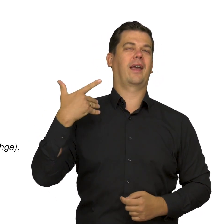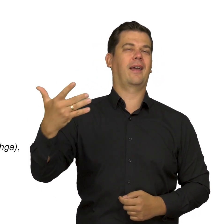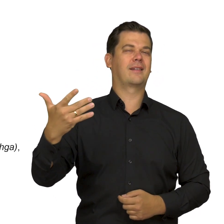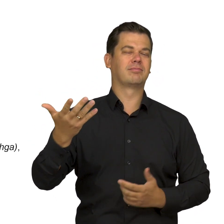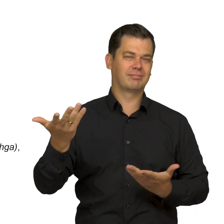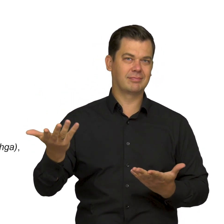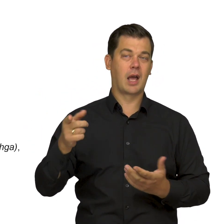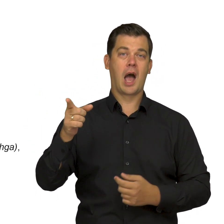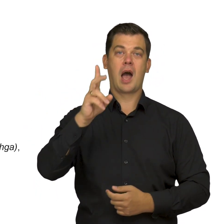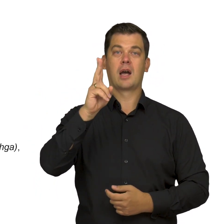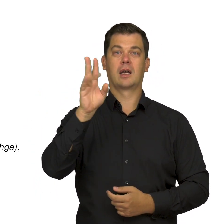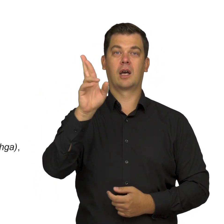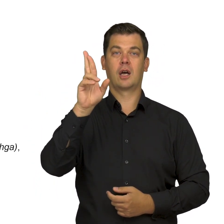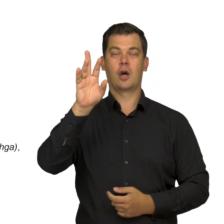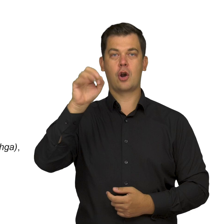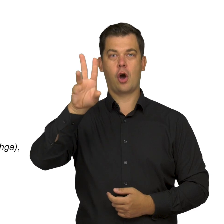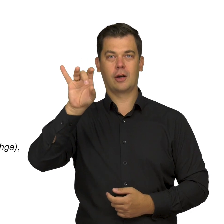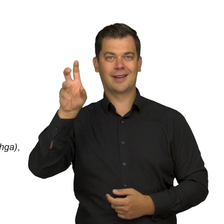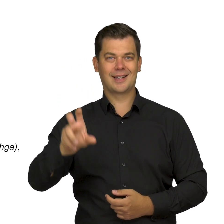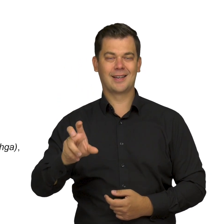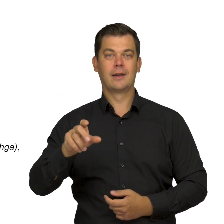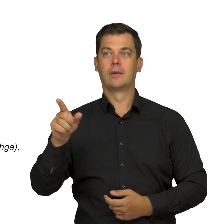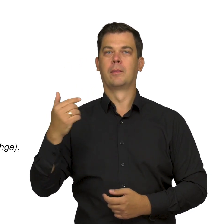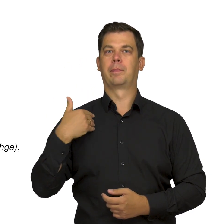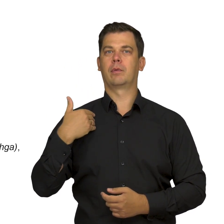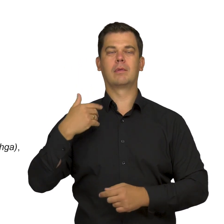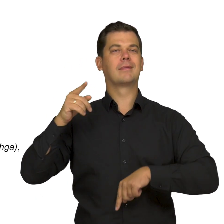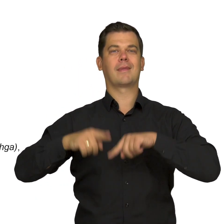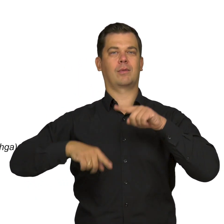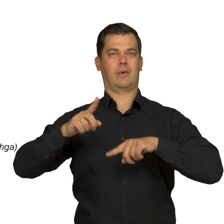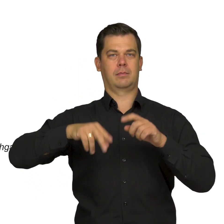Christian Krohg was an important Norwegian naturalist painter.